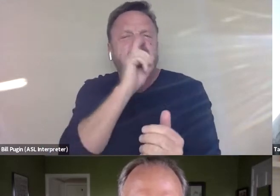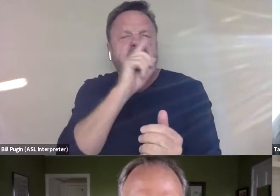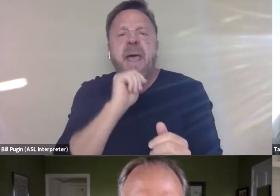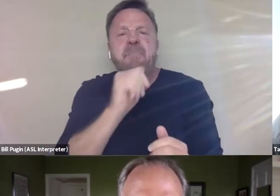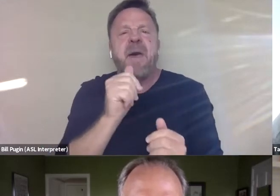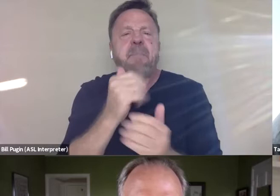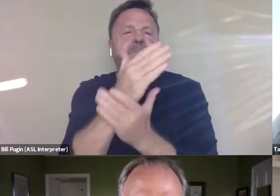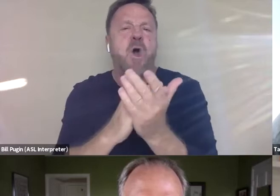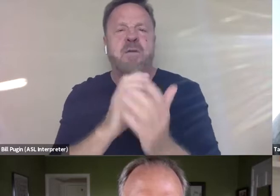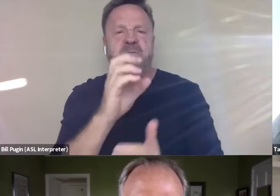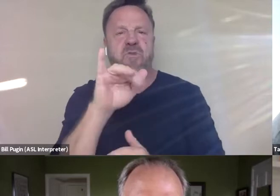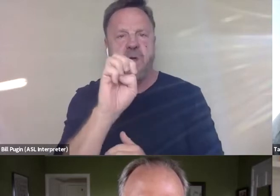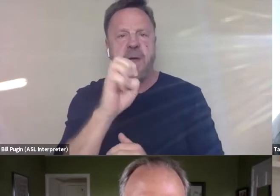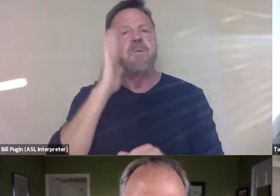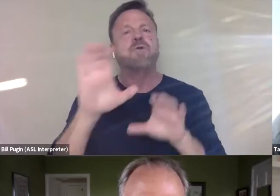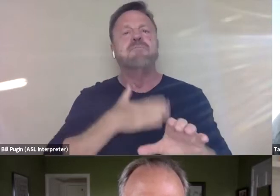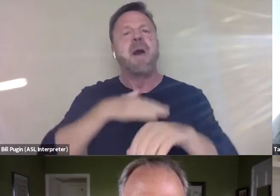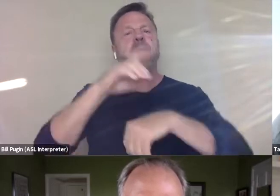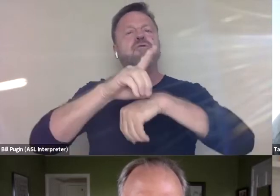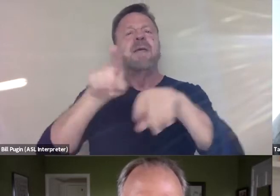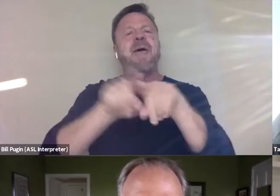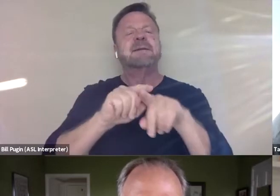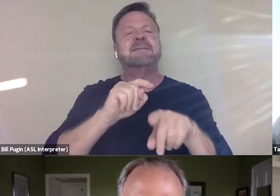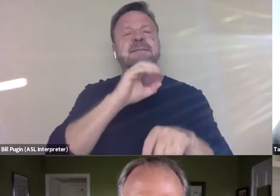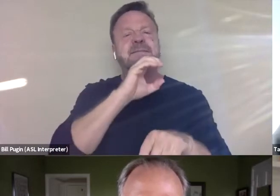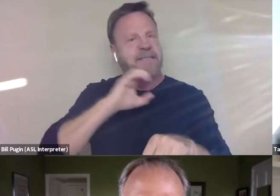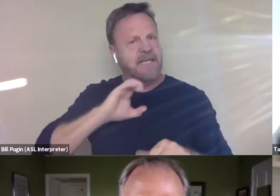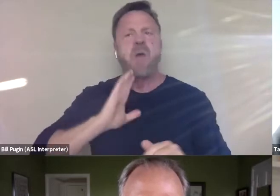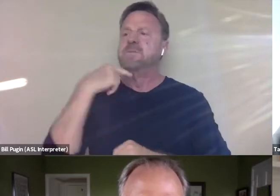I'll just do my duty as a citizen. I'll tell my story as clearly as I can.